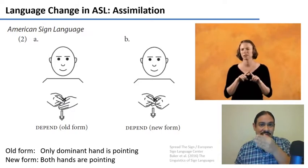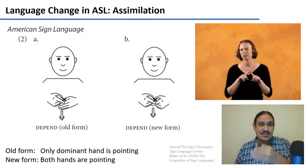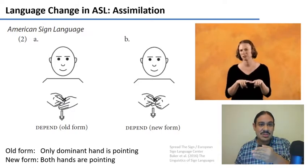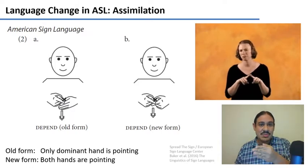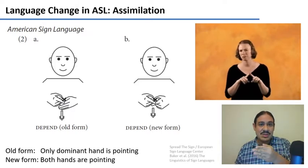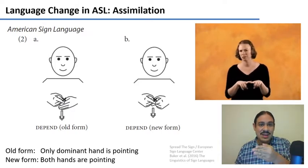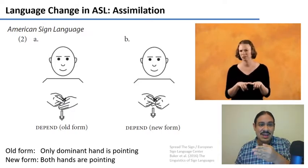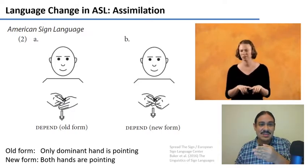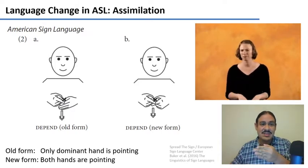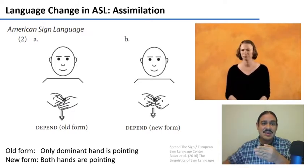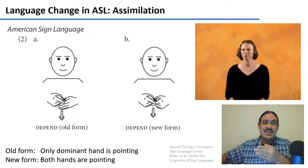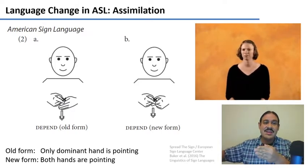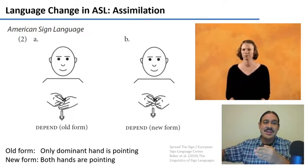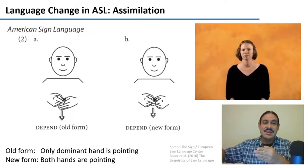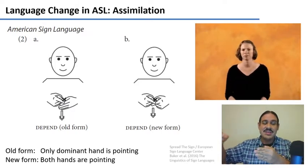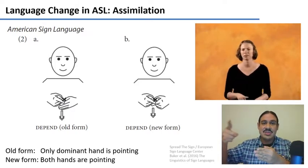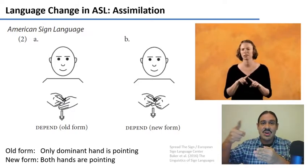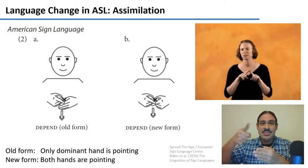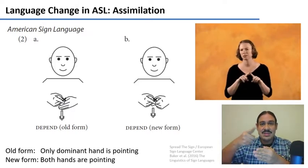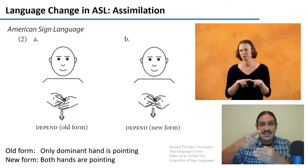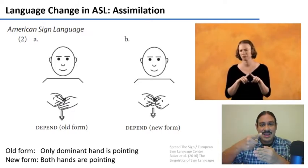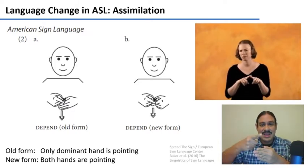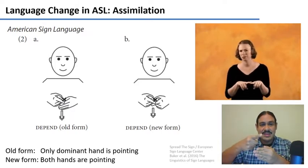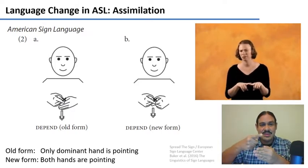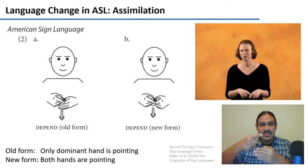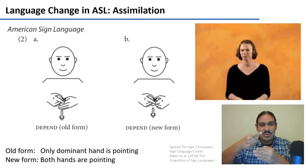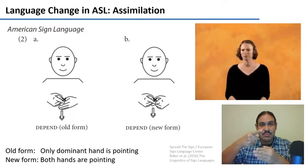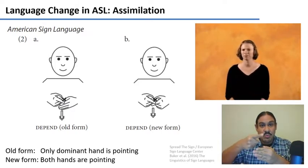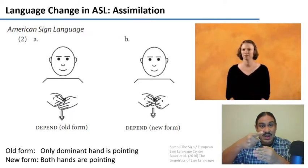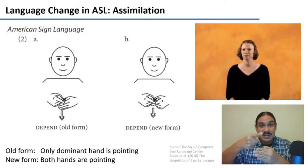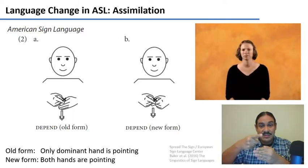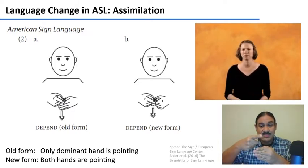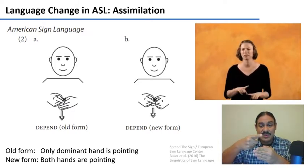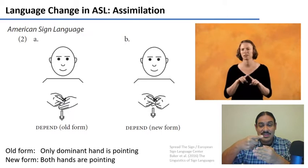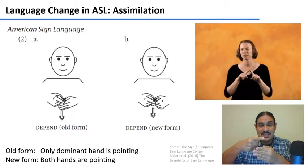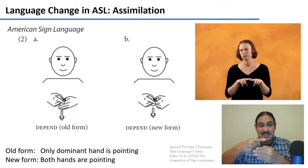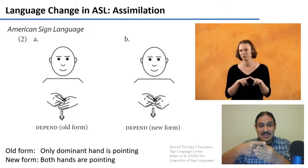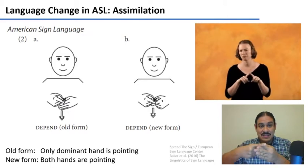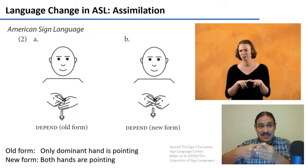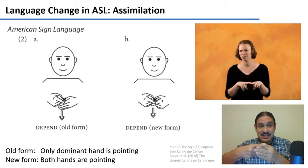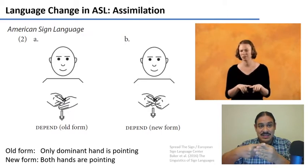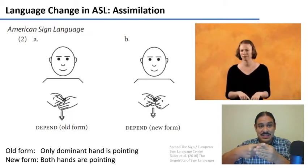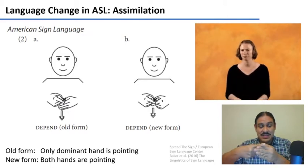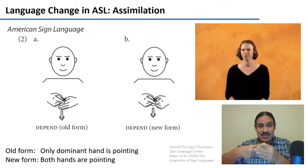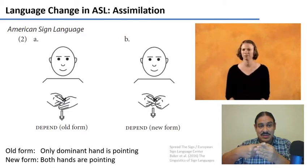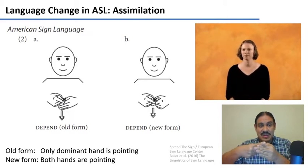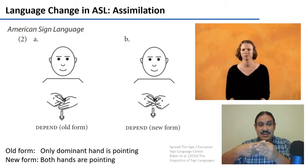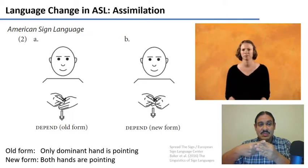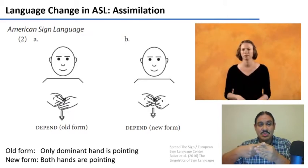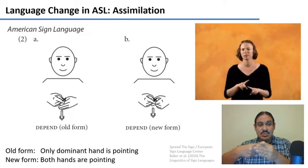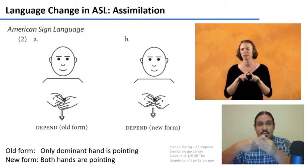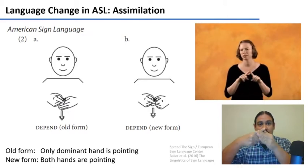like this so this is the older form over time the sign evolved to have